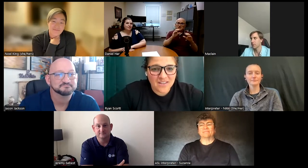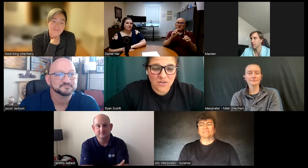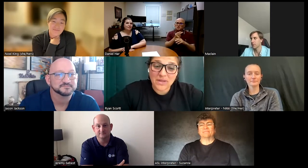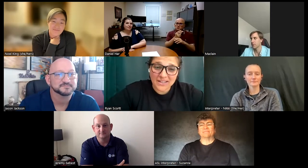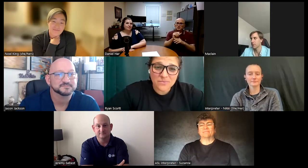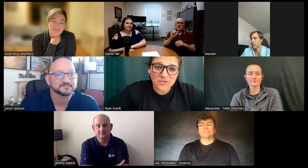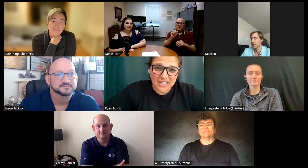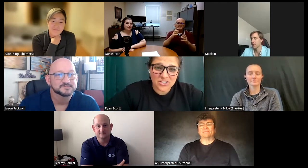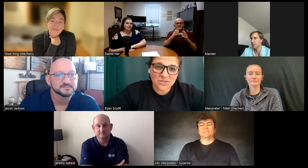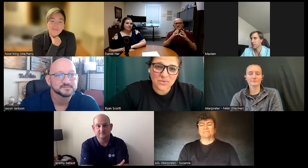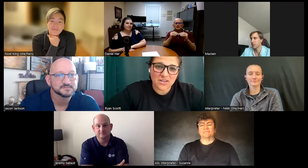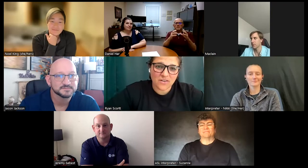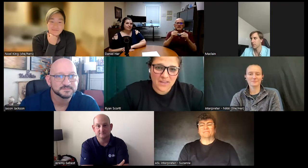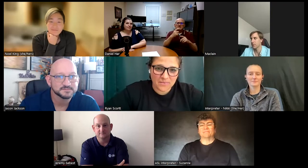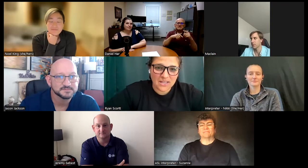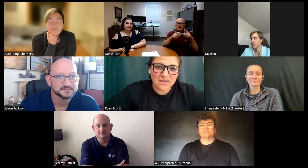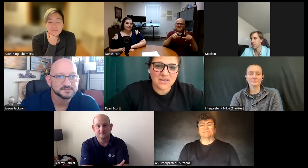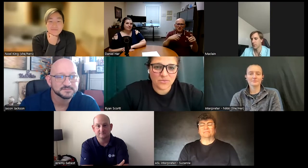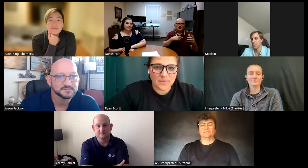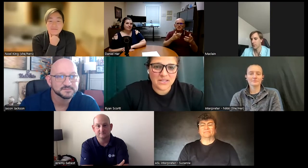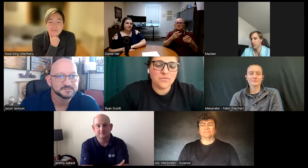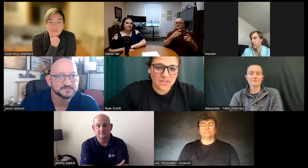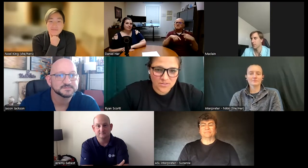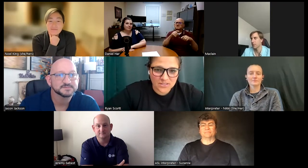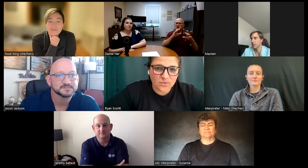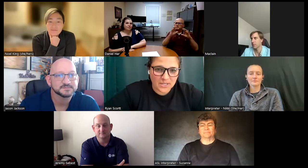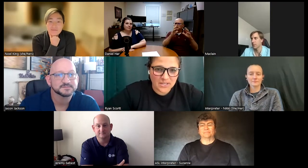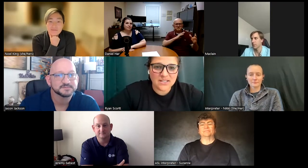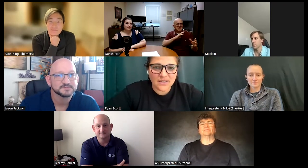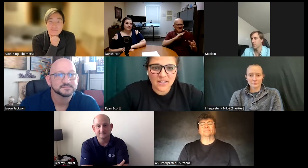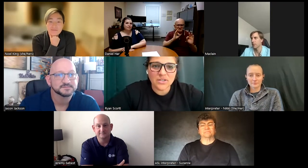we had communication within our family in Romania we use Romanian sign language